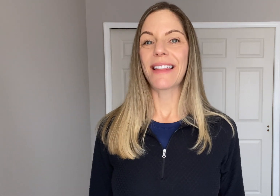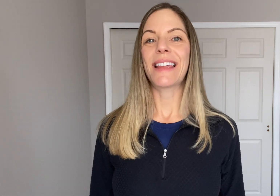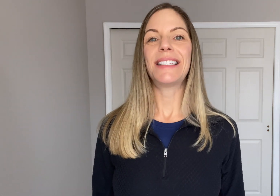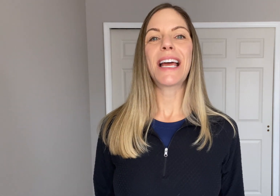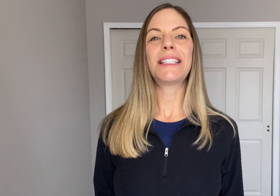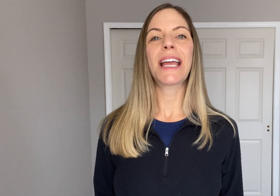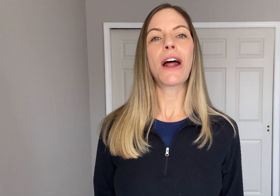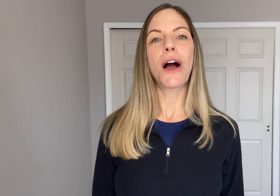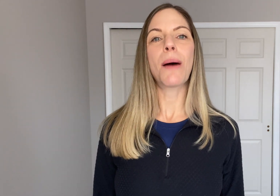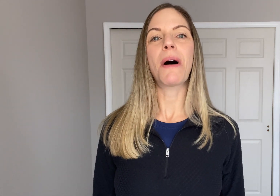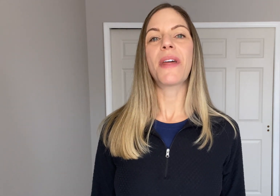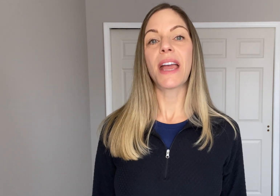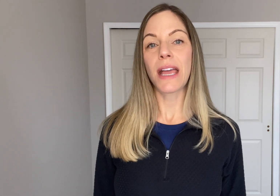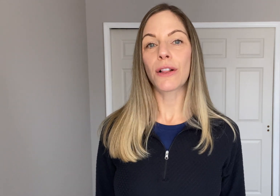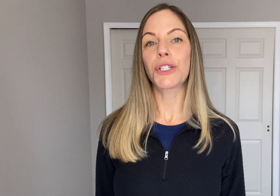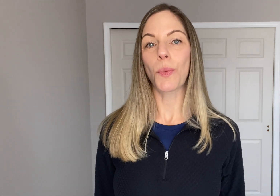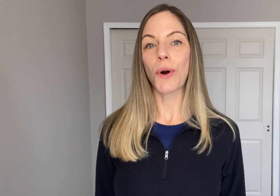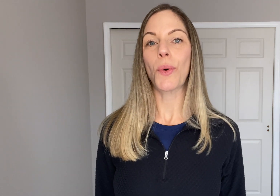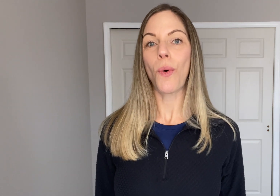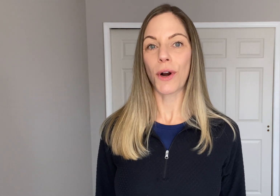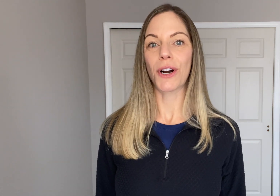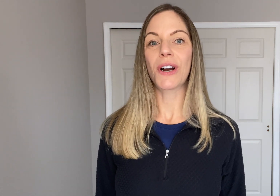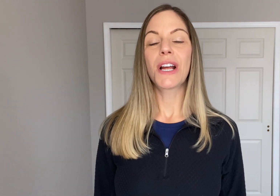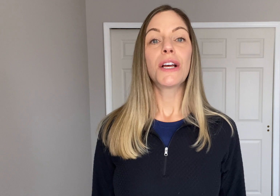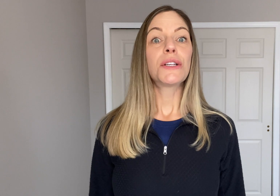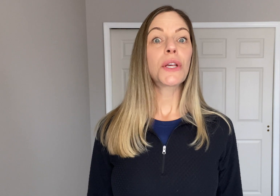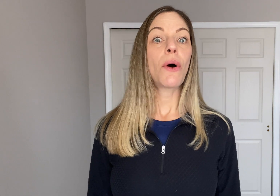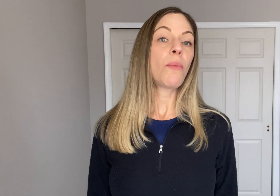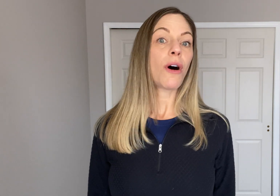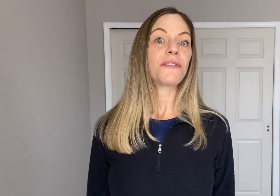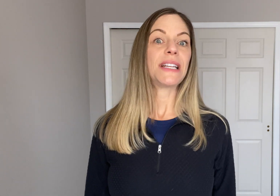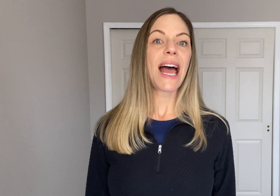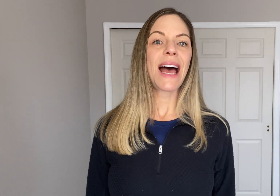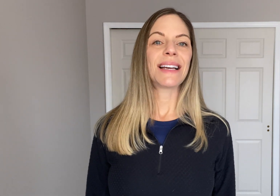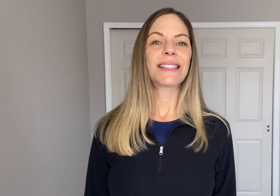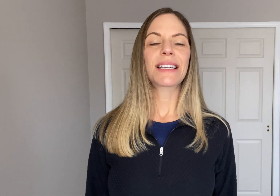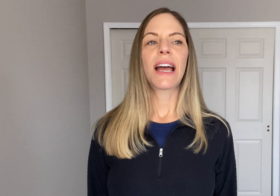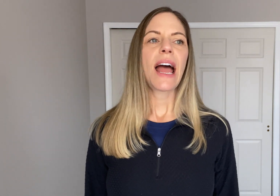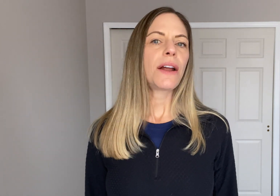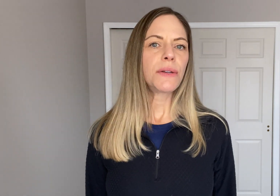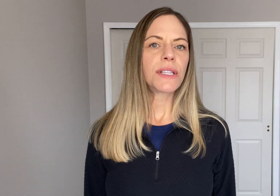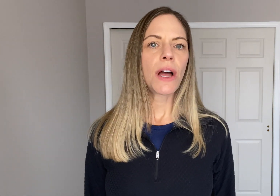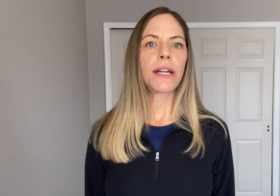they tend to get hung up on the English word order. So I'm often asked how do you sign: